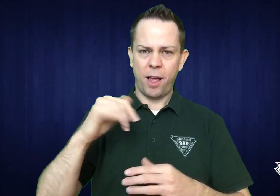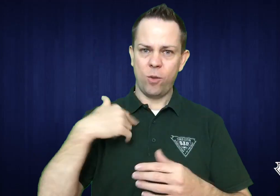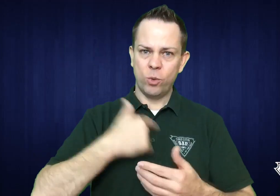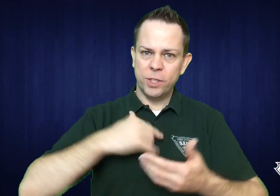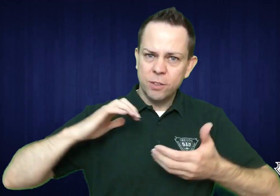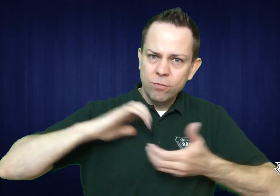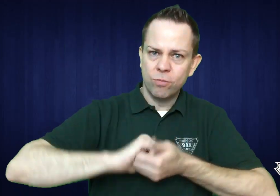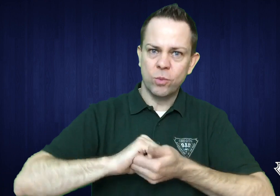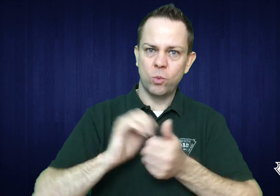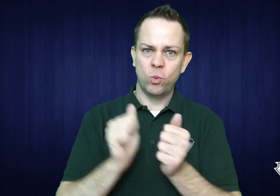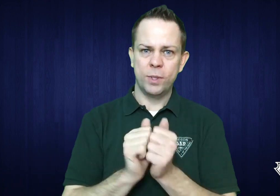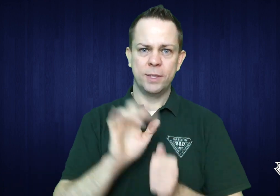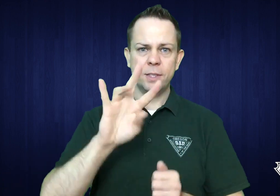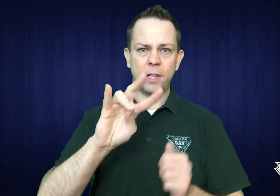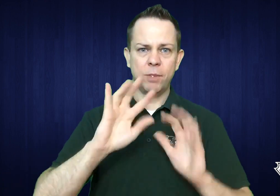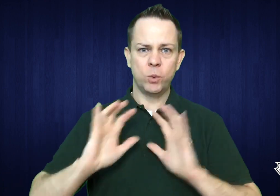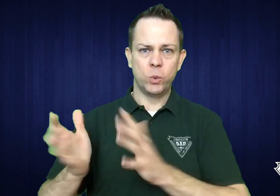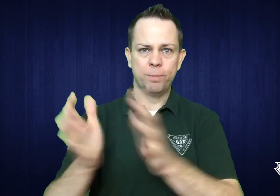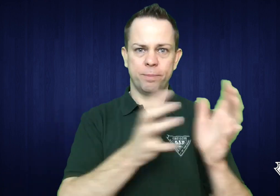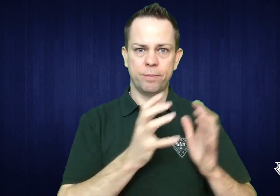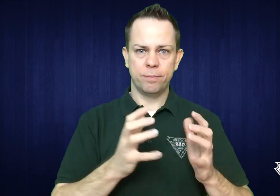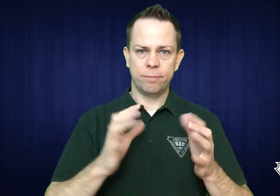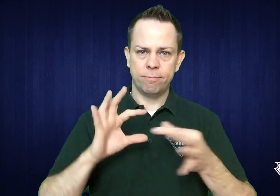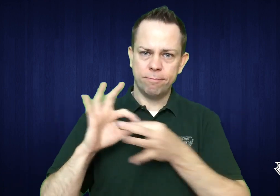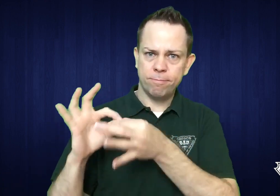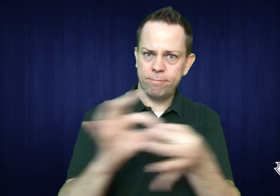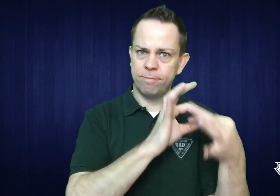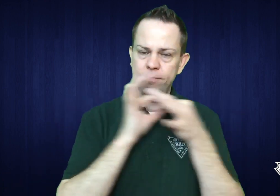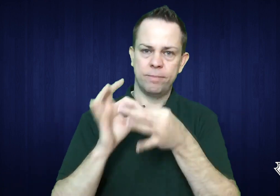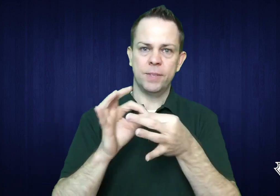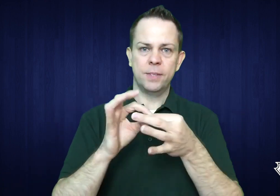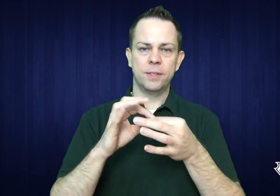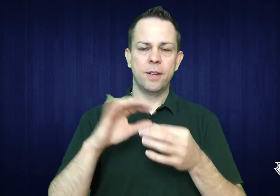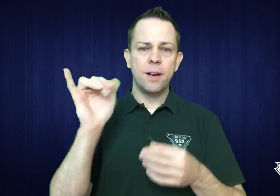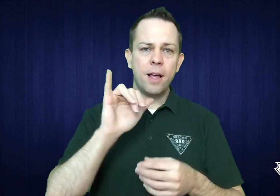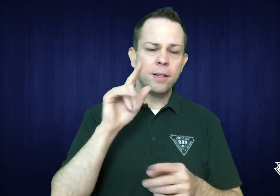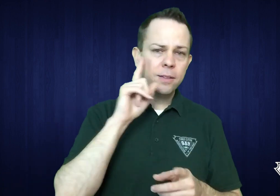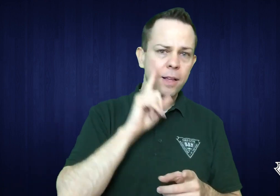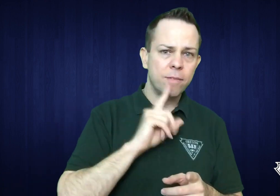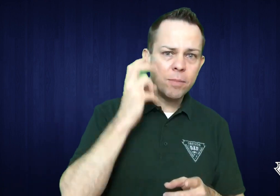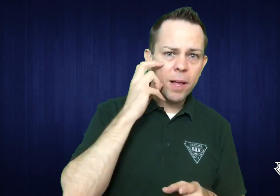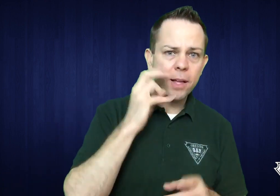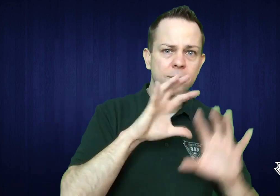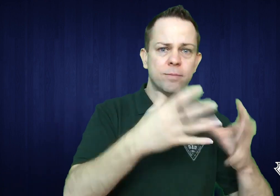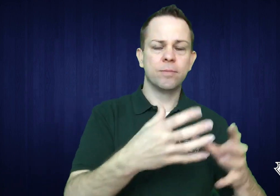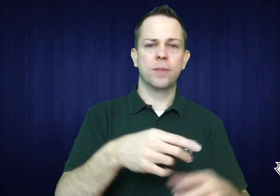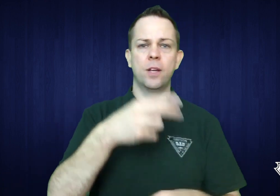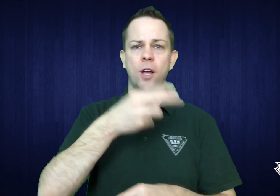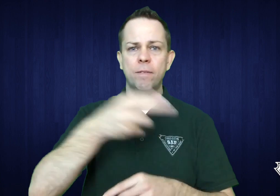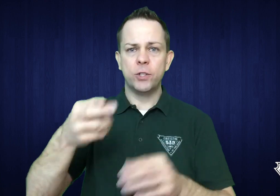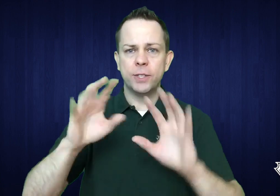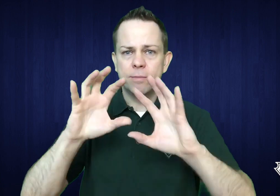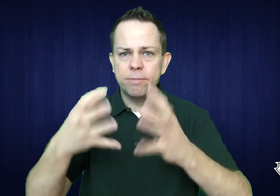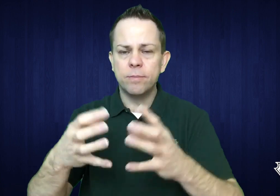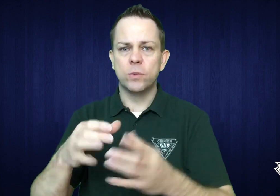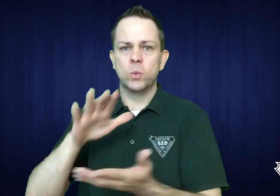We worked in collaboration with seven different groups: a Deafblind group, a Hard of Hearing group, and school groups.